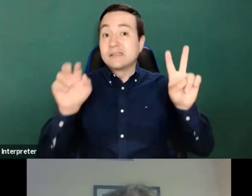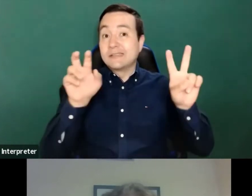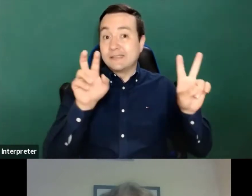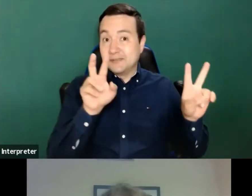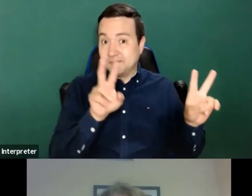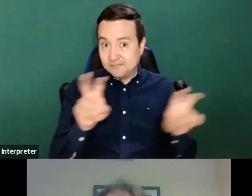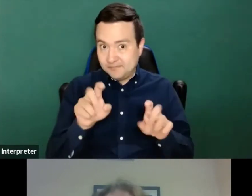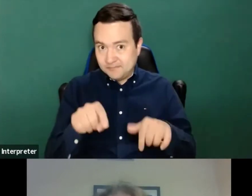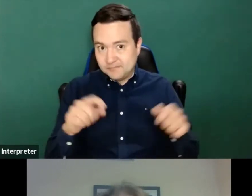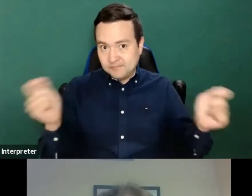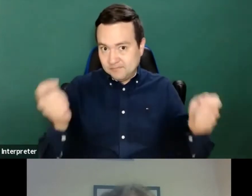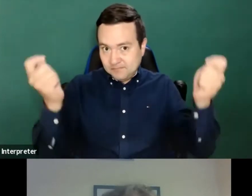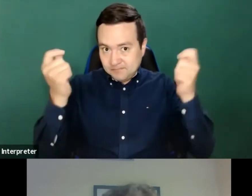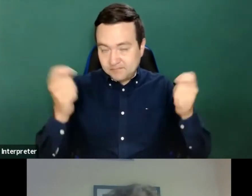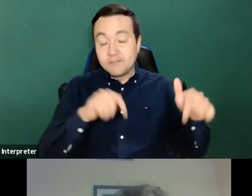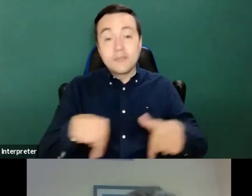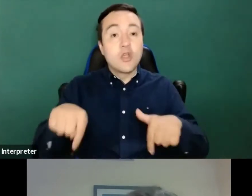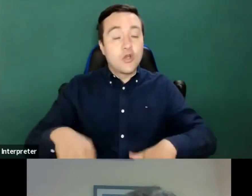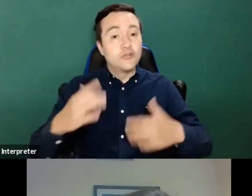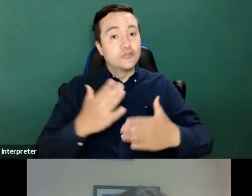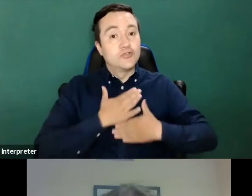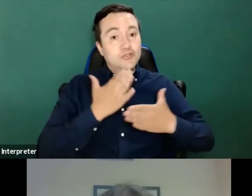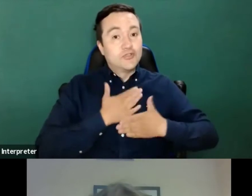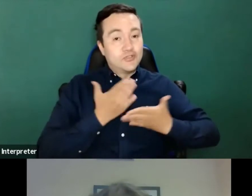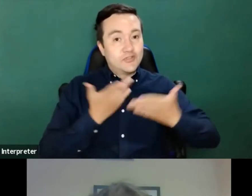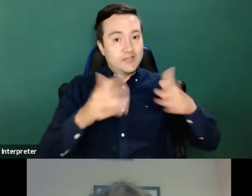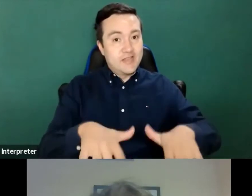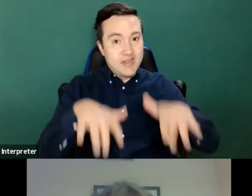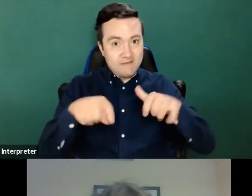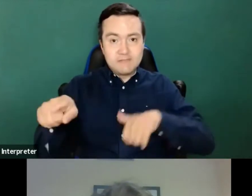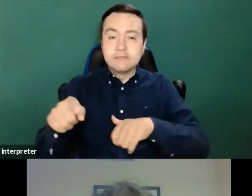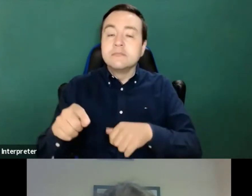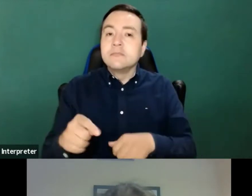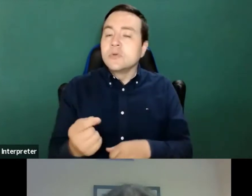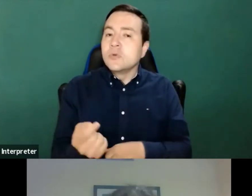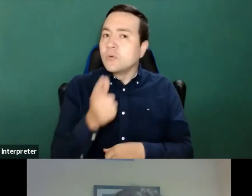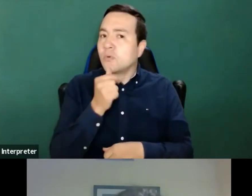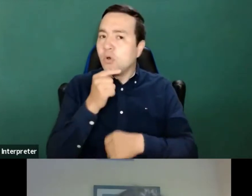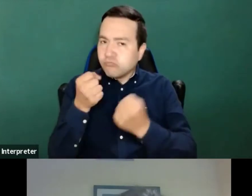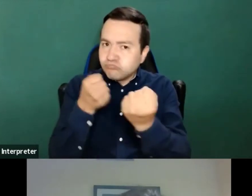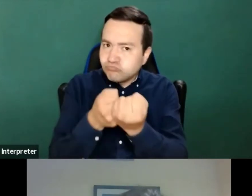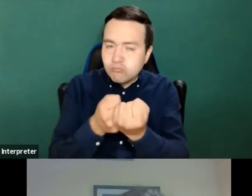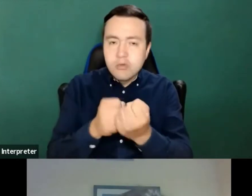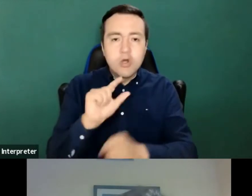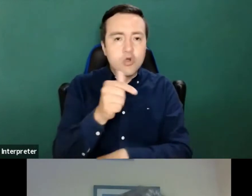We are very happy today for this event, which is sponsored by Google able docs and T Mobile.